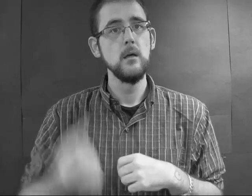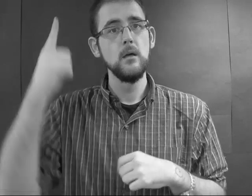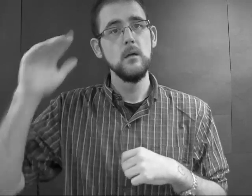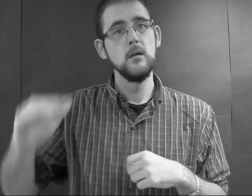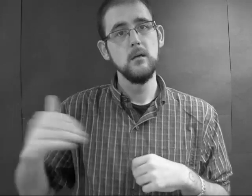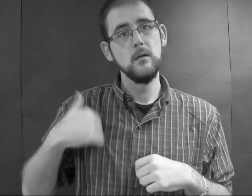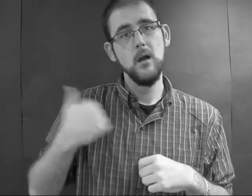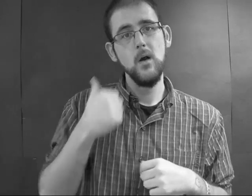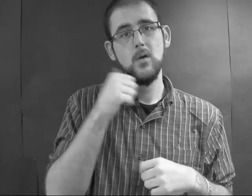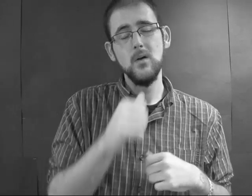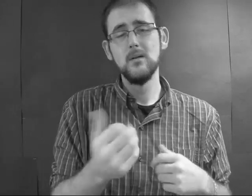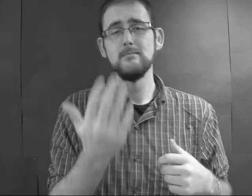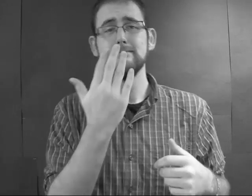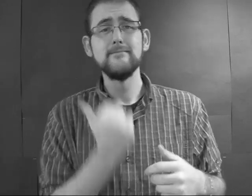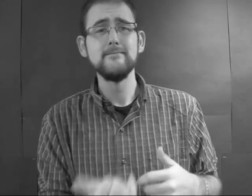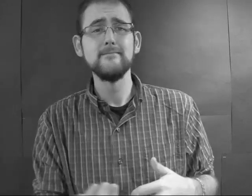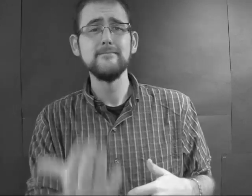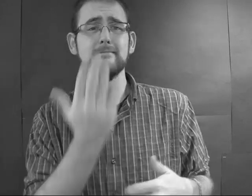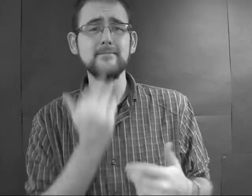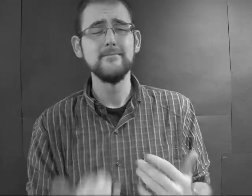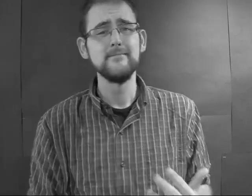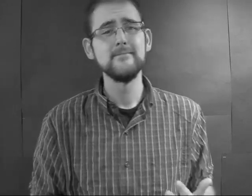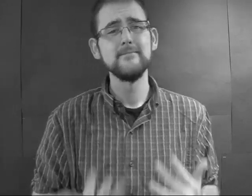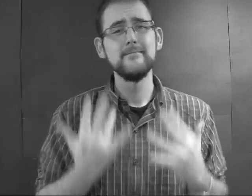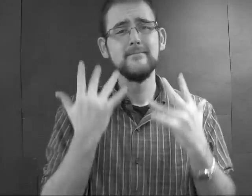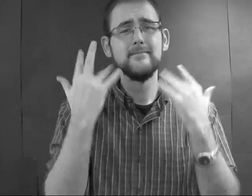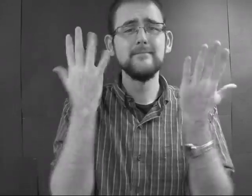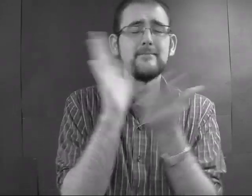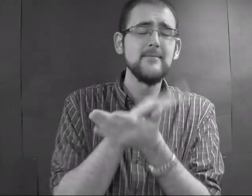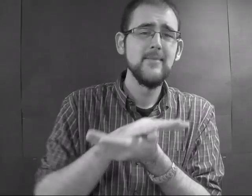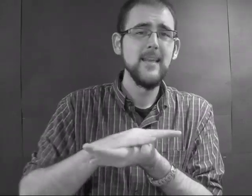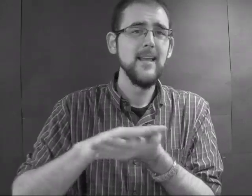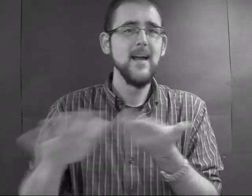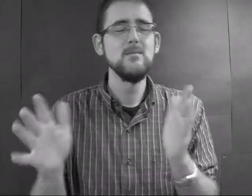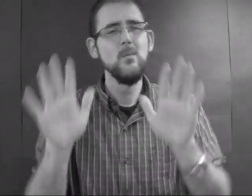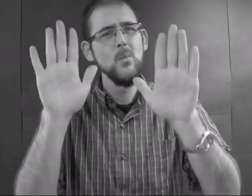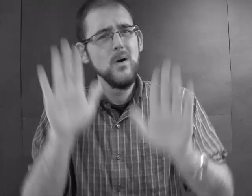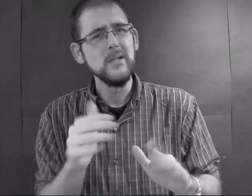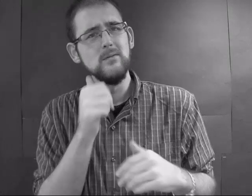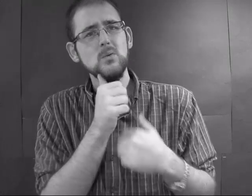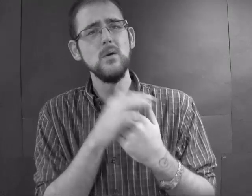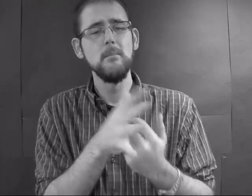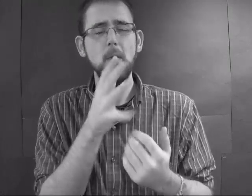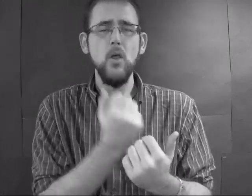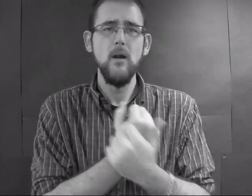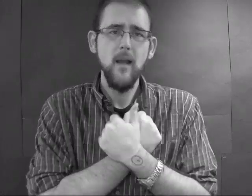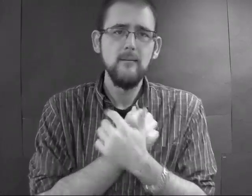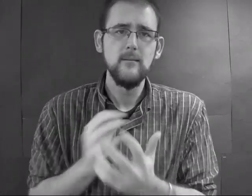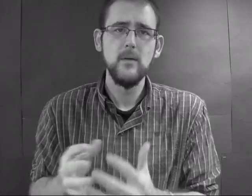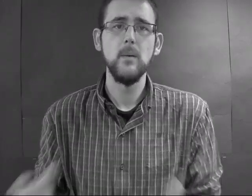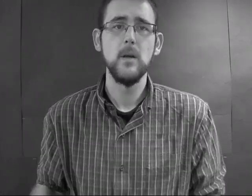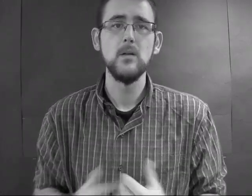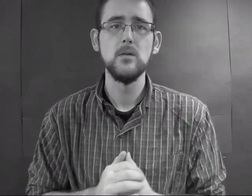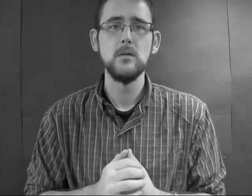The girl is very sweet and nice, a wonderful kid whose mother loves her very much.